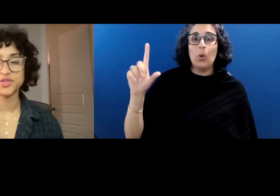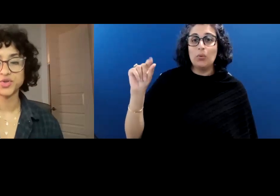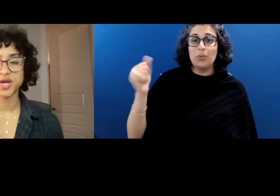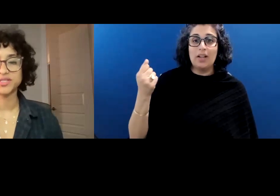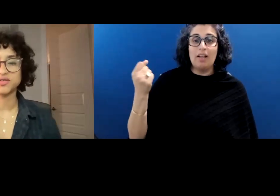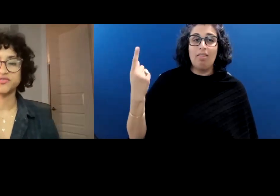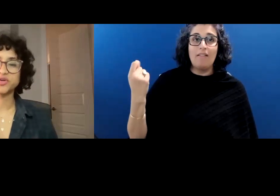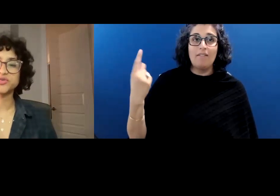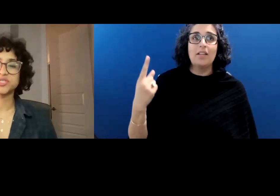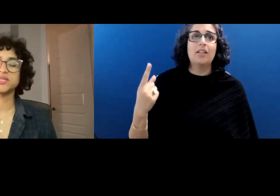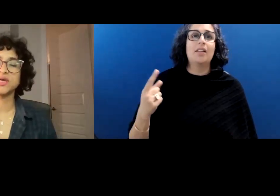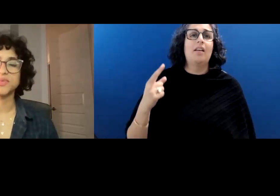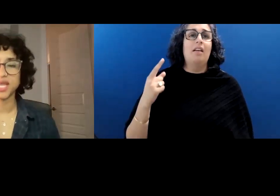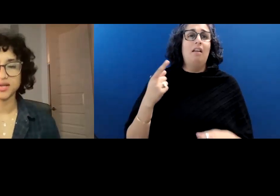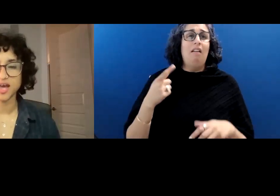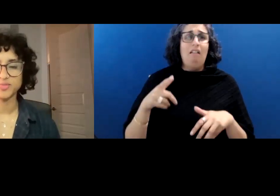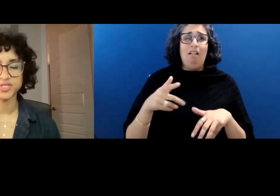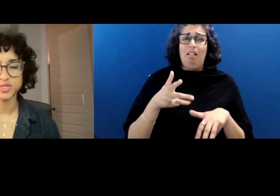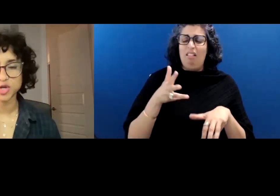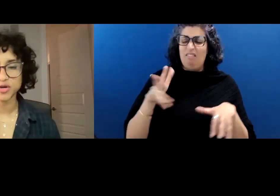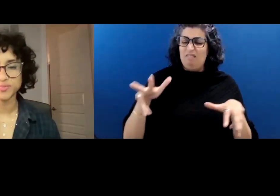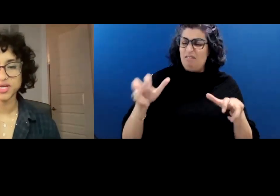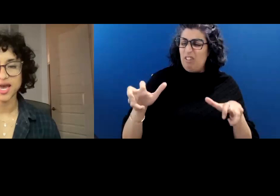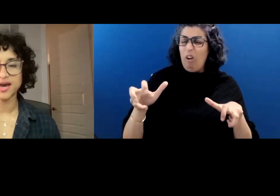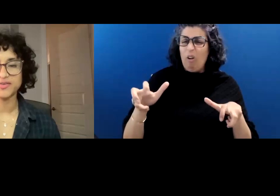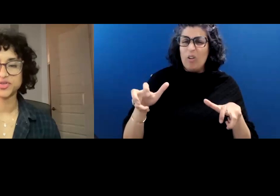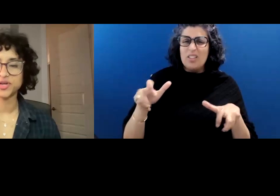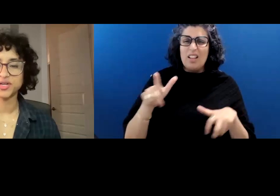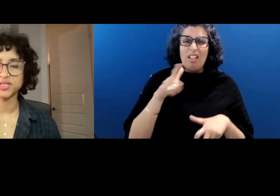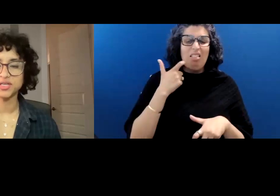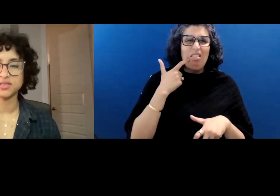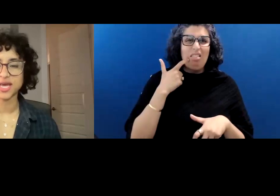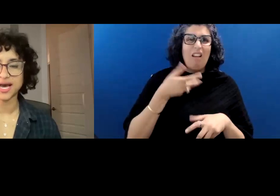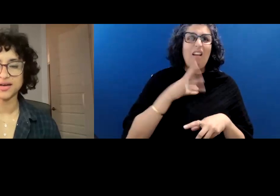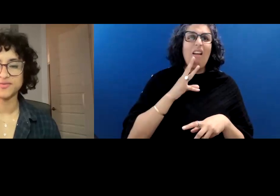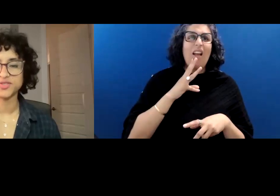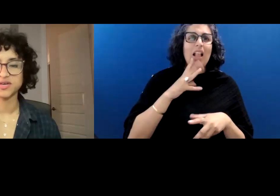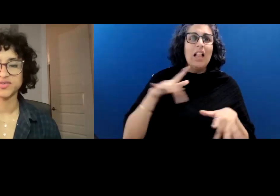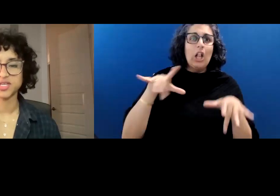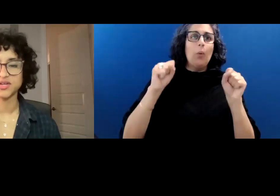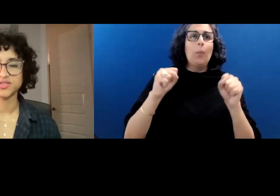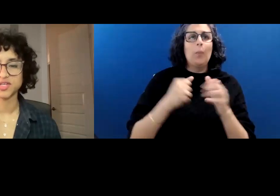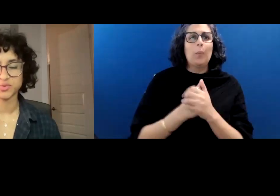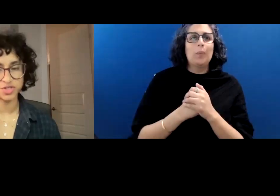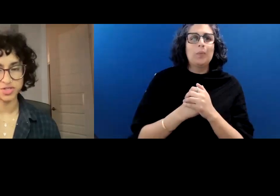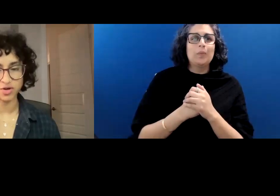After the dregs of frozen lemonade have been slurped, after uneaten halves of stale sandwiches